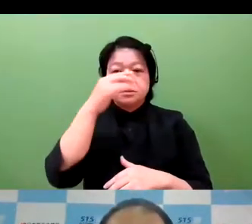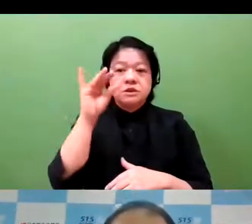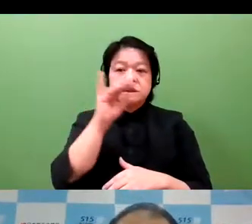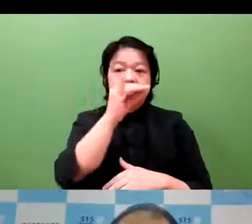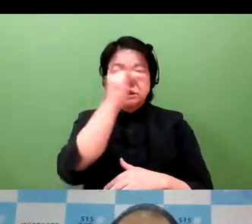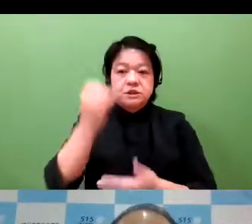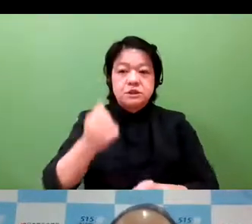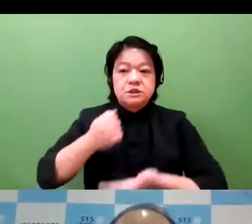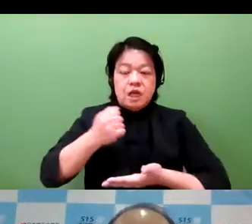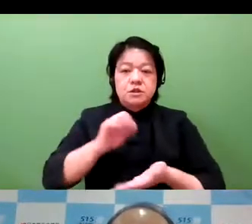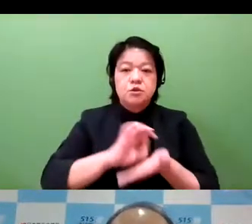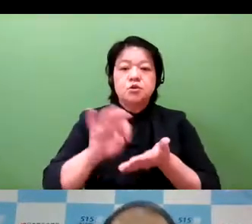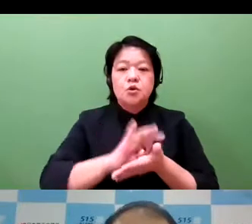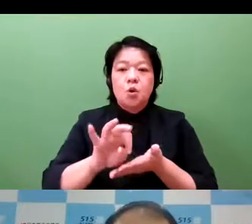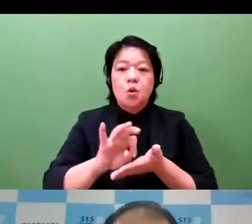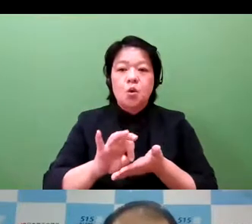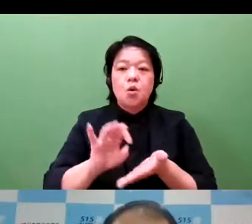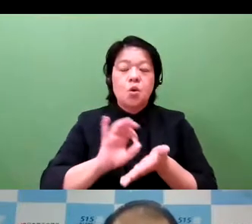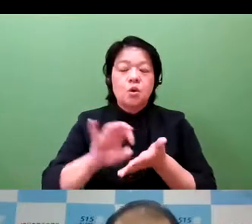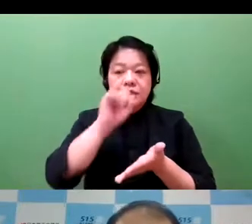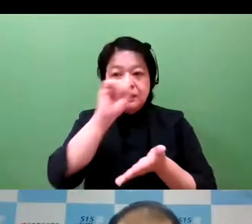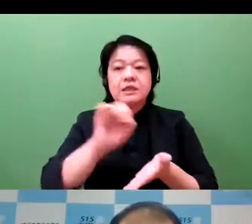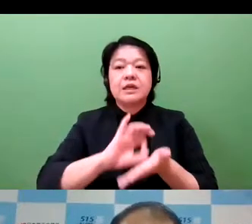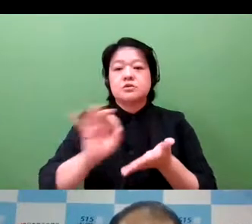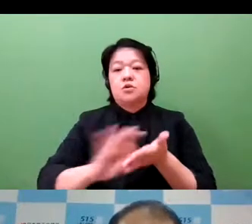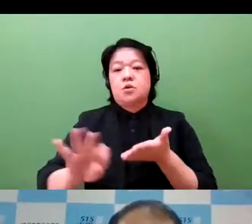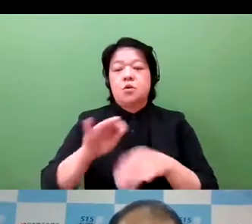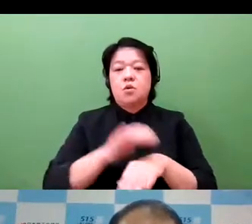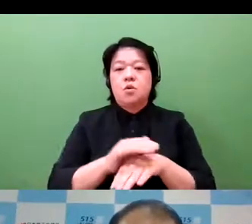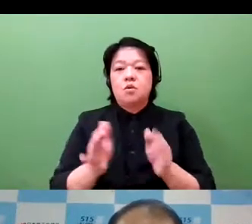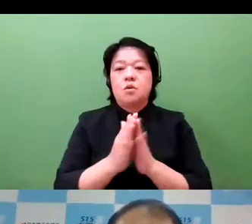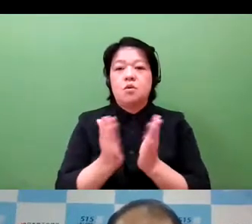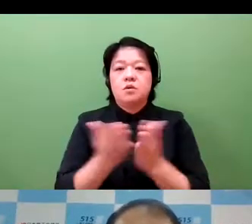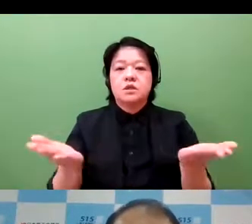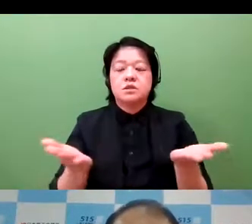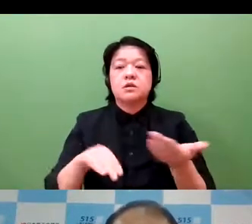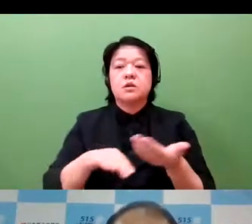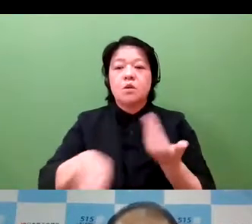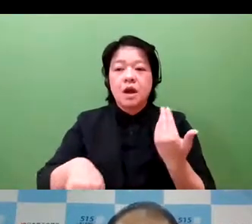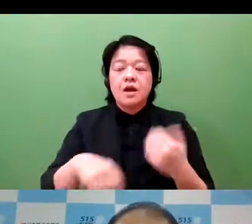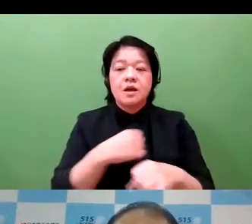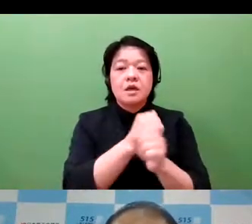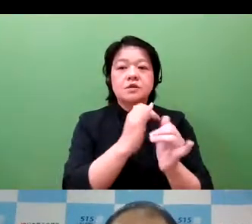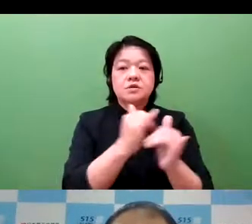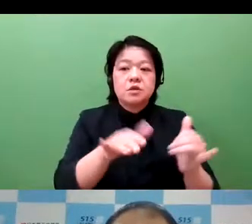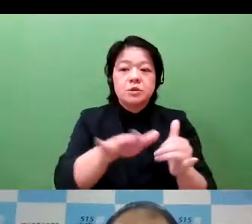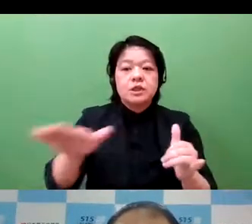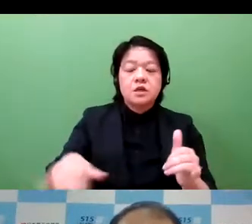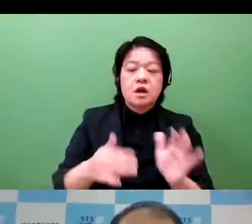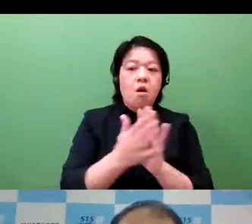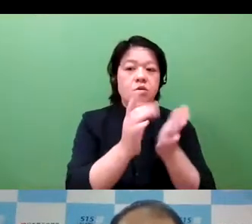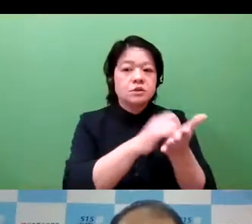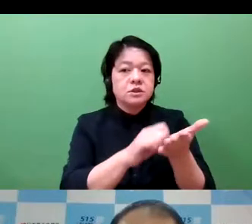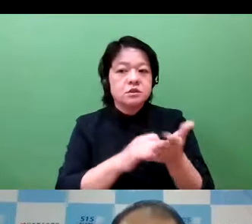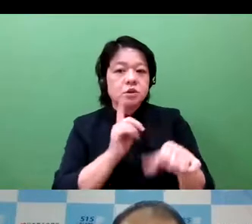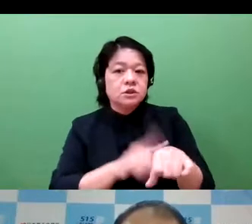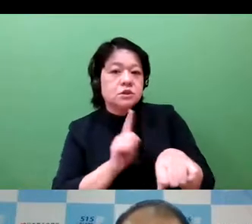In the Japan patent office, every other year, we have disclosed the blue chip companies.